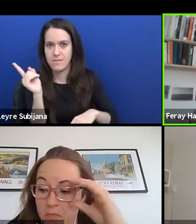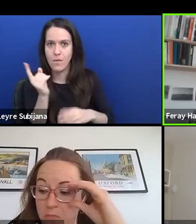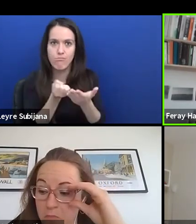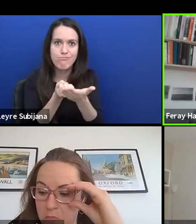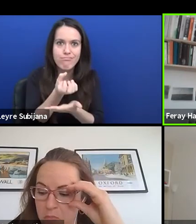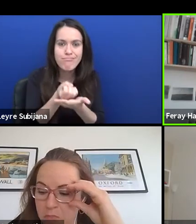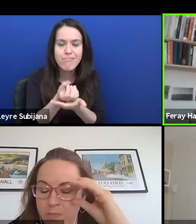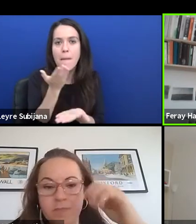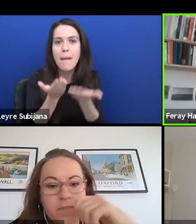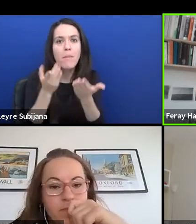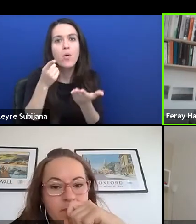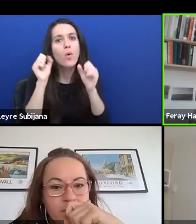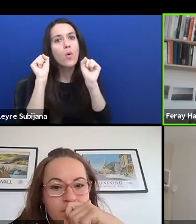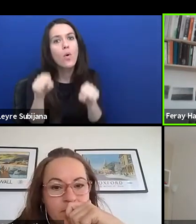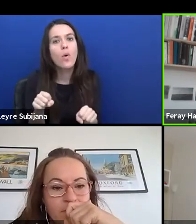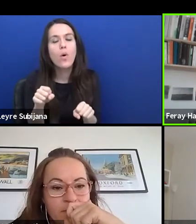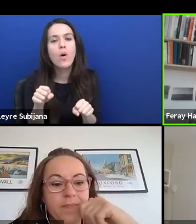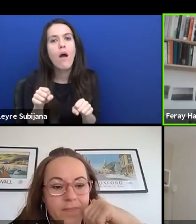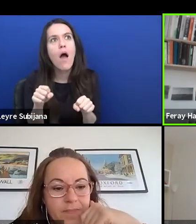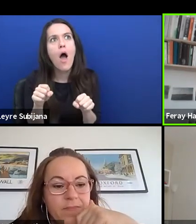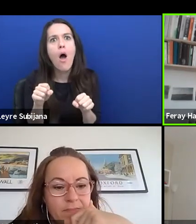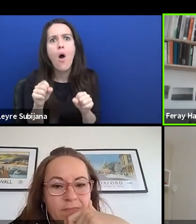maybe you can give us a very short message